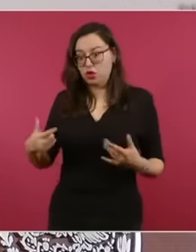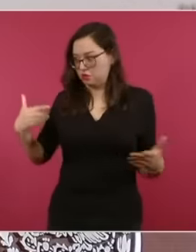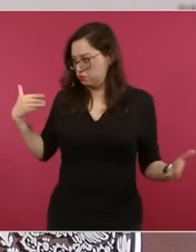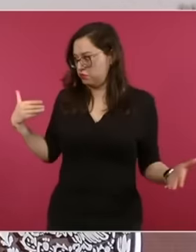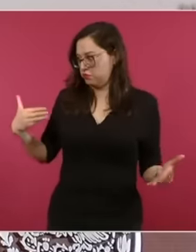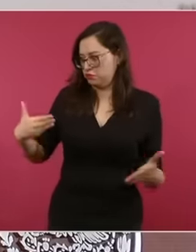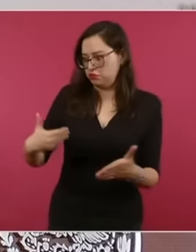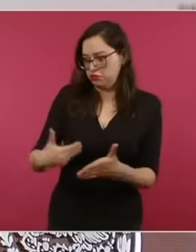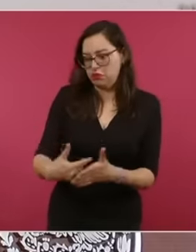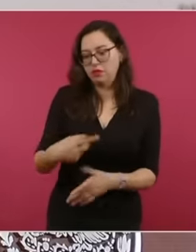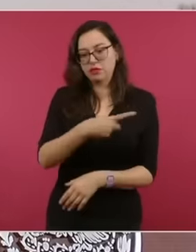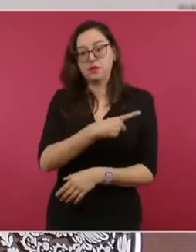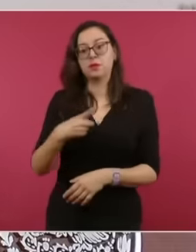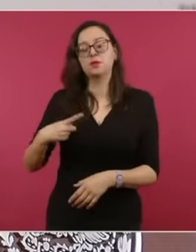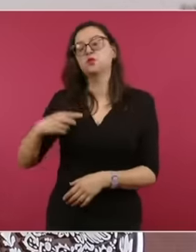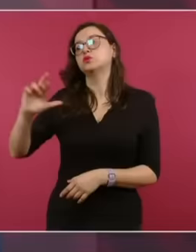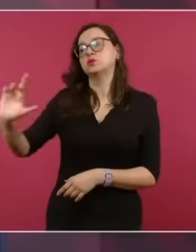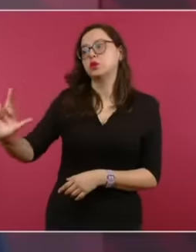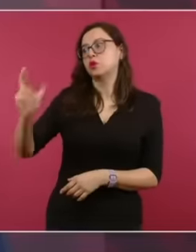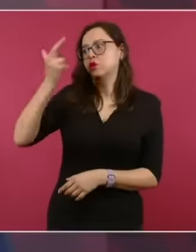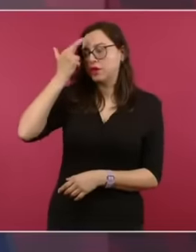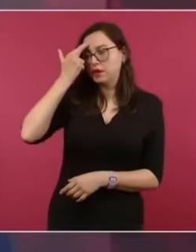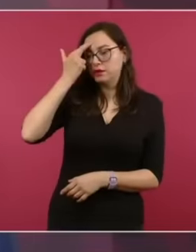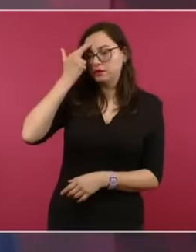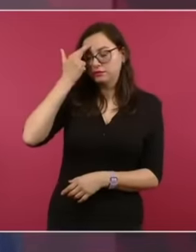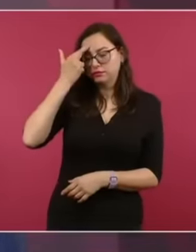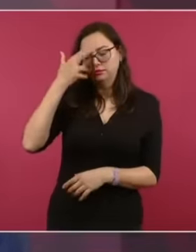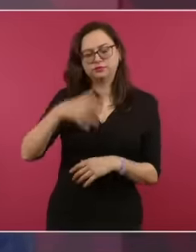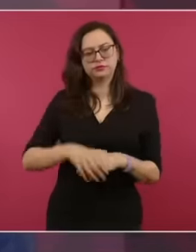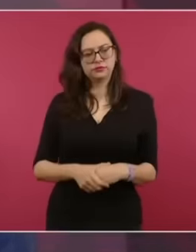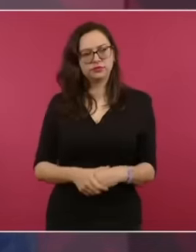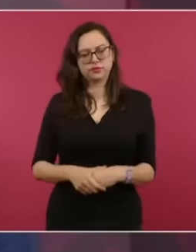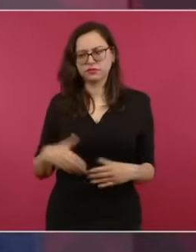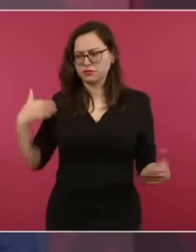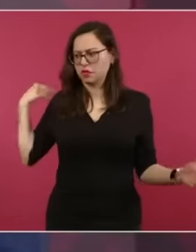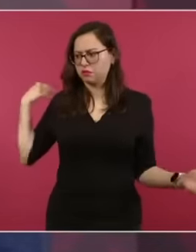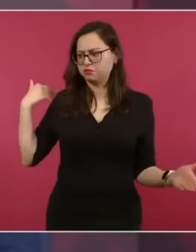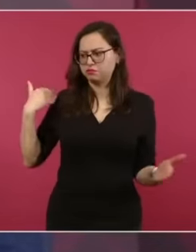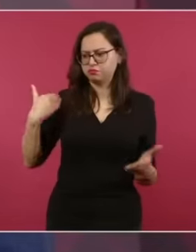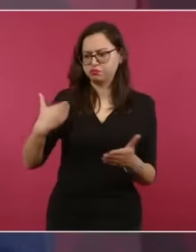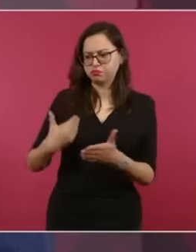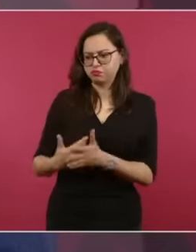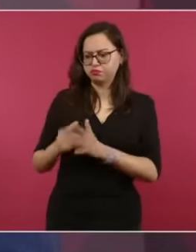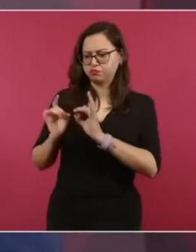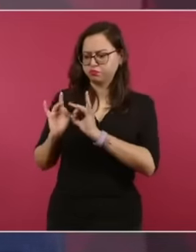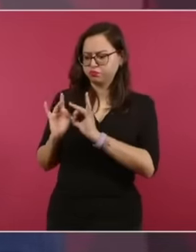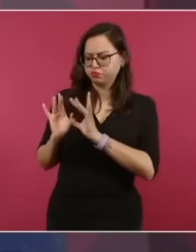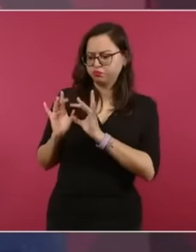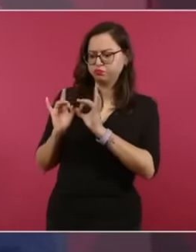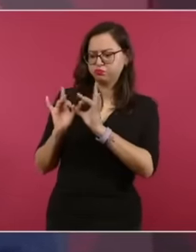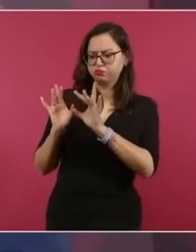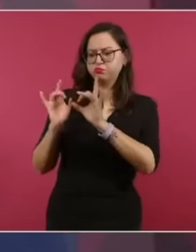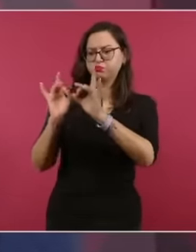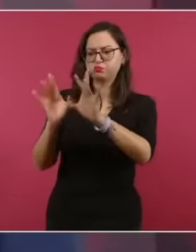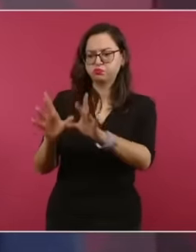also in all these processes of defense of our freedoms